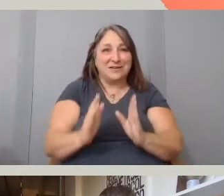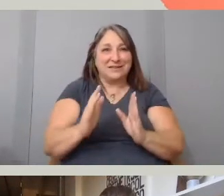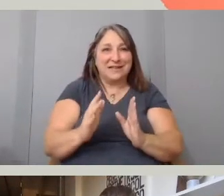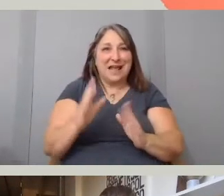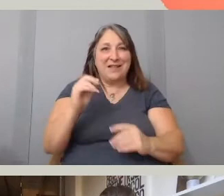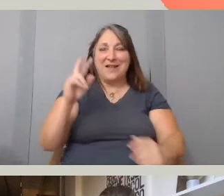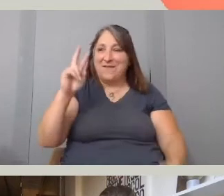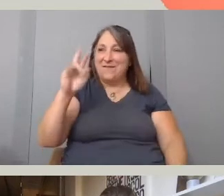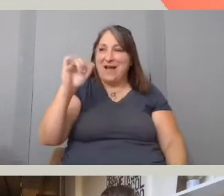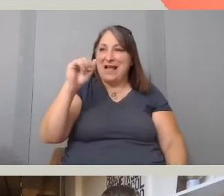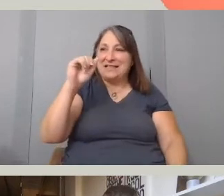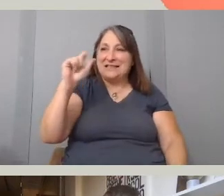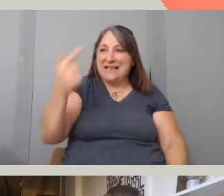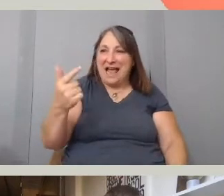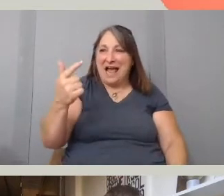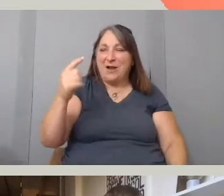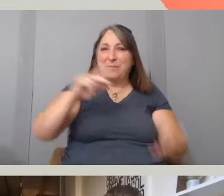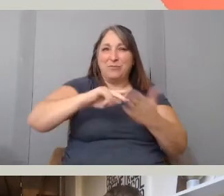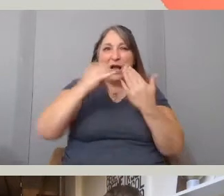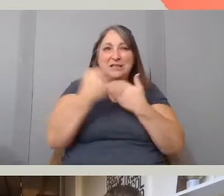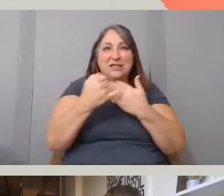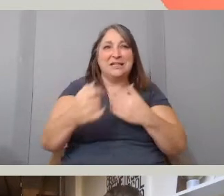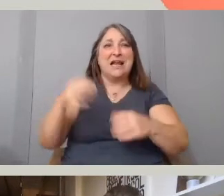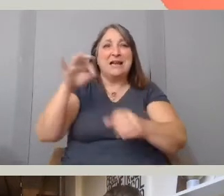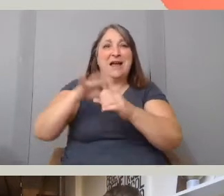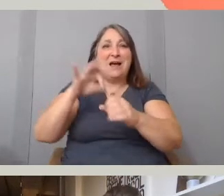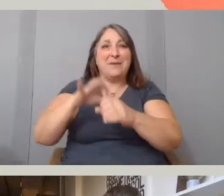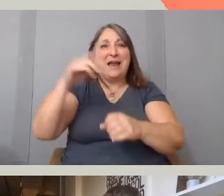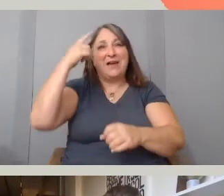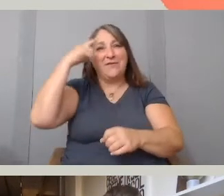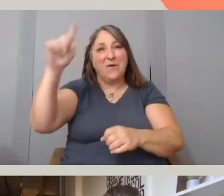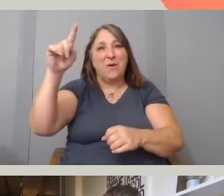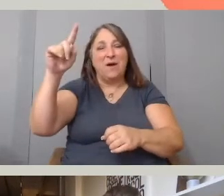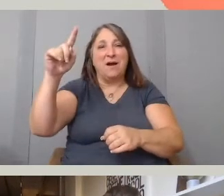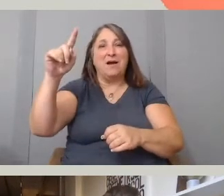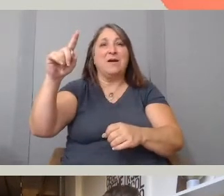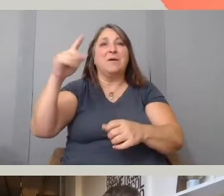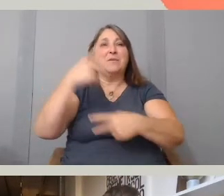and was nominated for the Gotham and Spirits Awards for producing Big Fan which premiered also at Sundance.